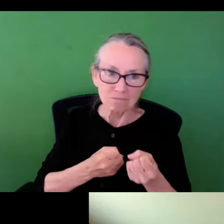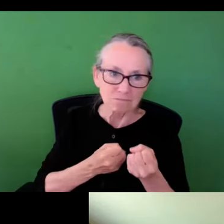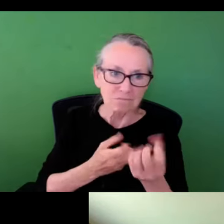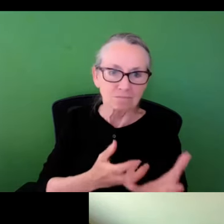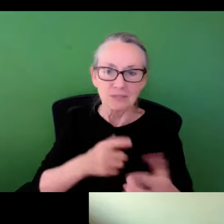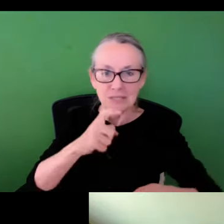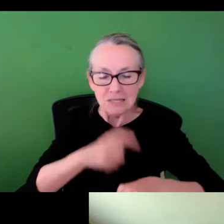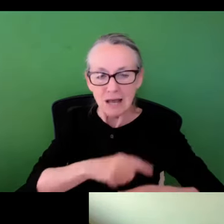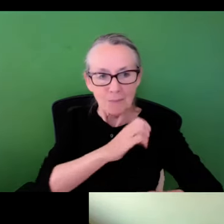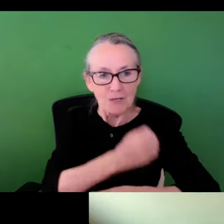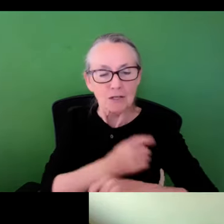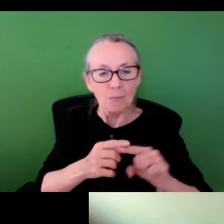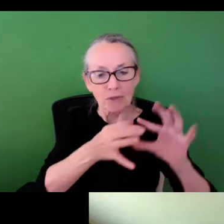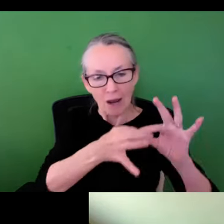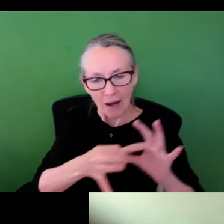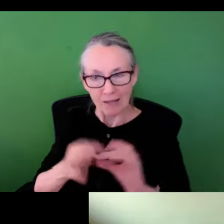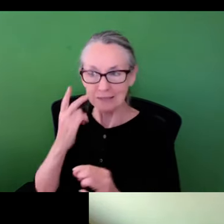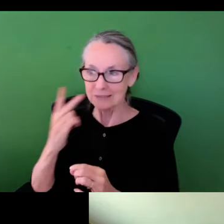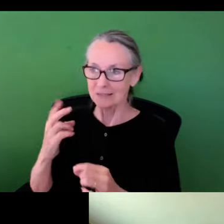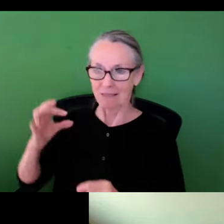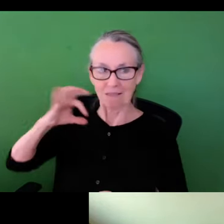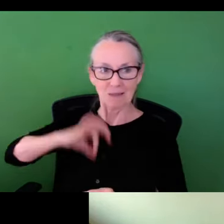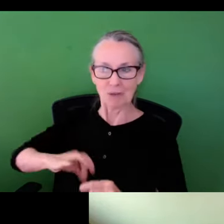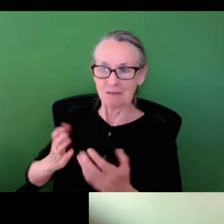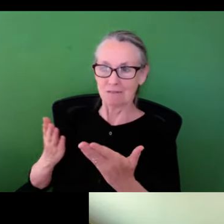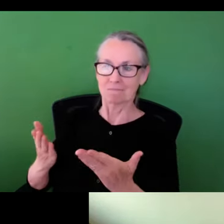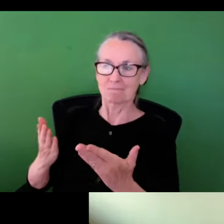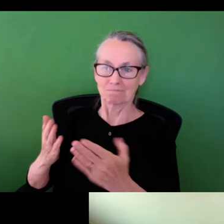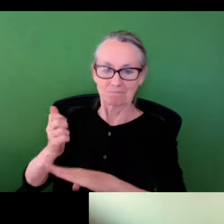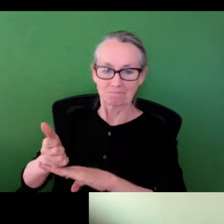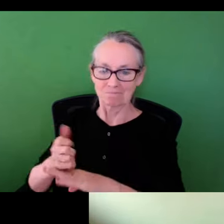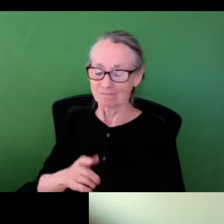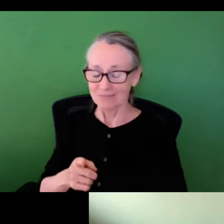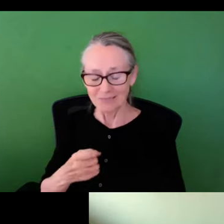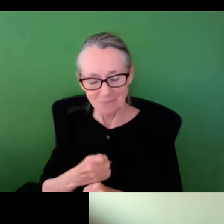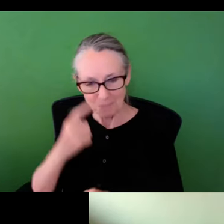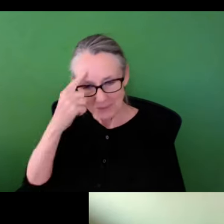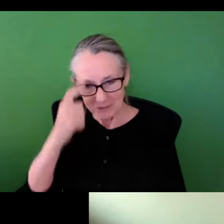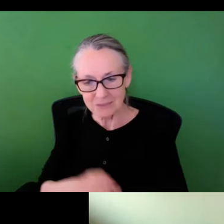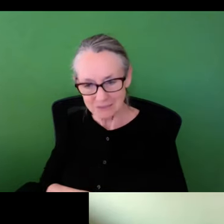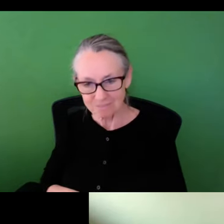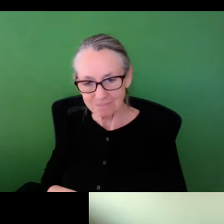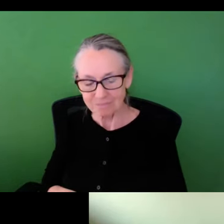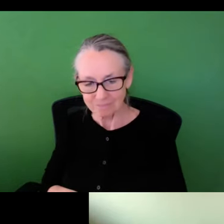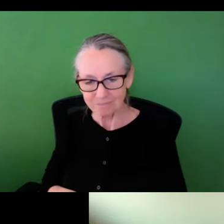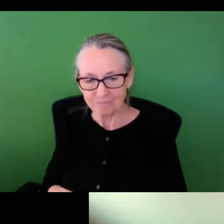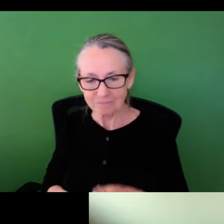not just expanding their time and energy to collect the data, but they see direct benefit as a result of it.